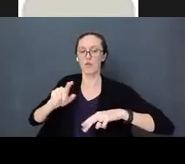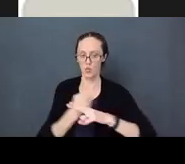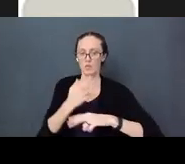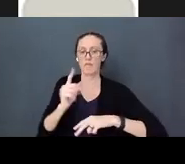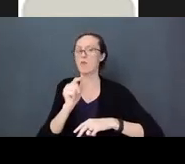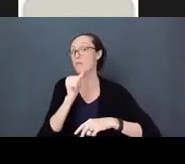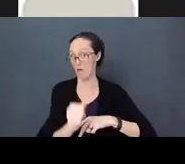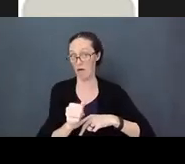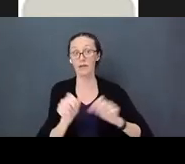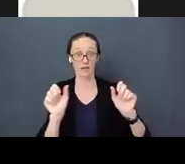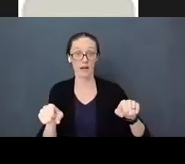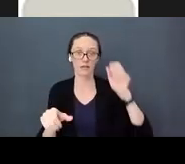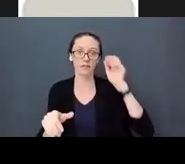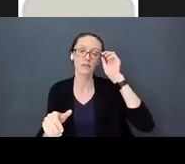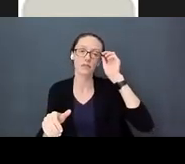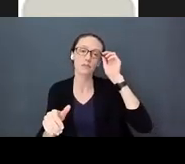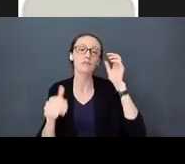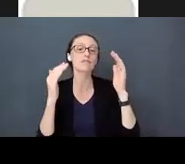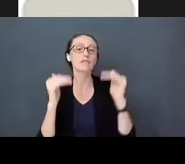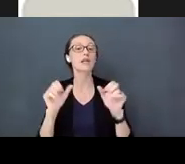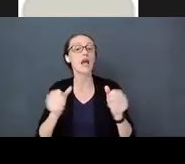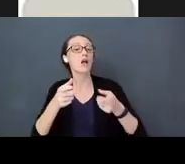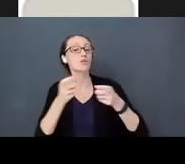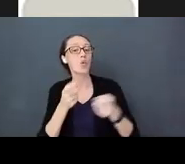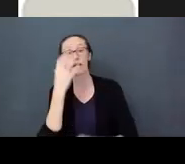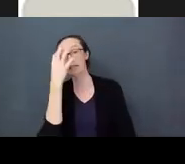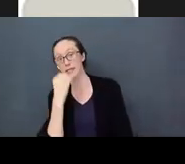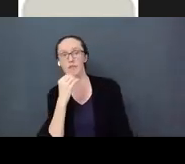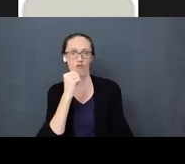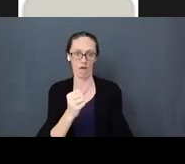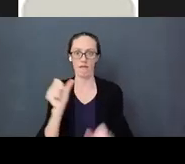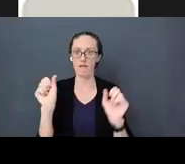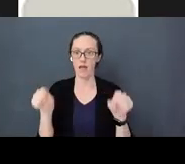They can control whether they go to sleep or not. They can force themselves to stay awake.